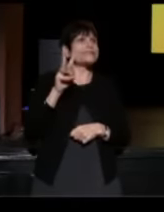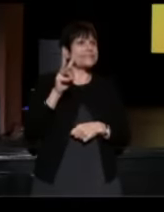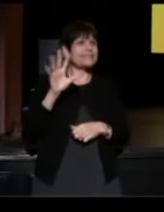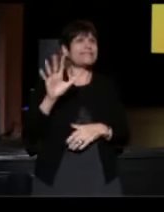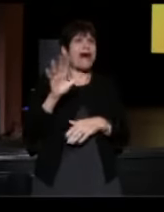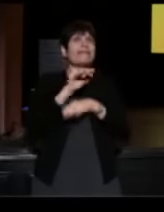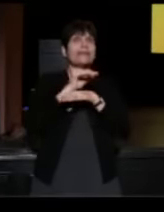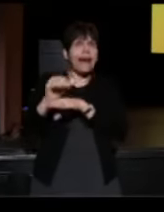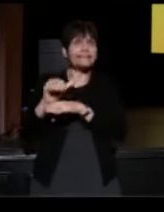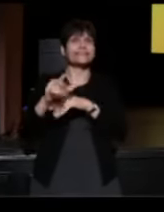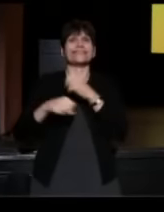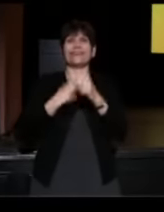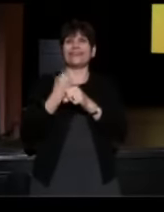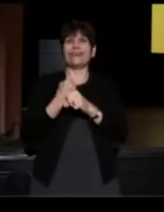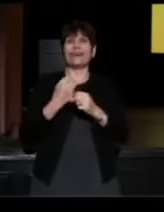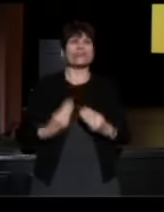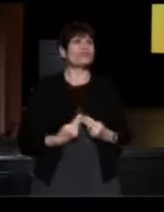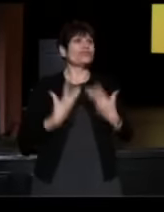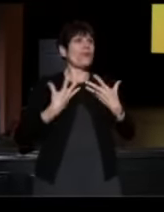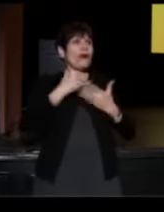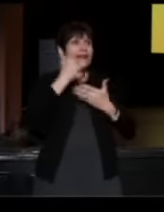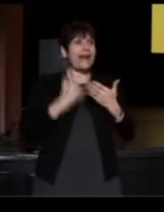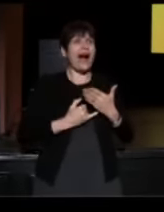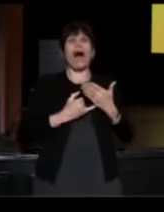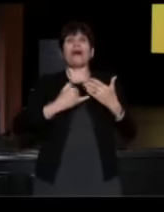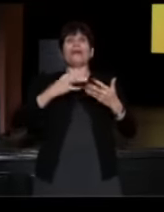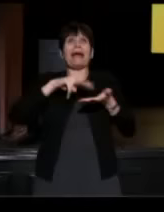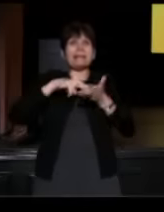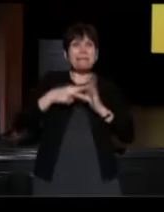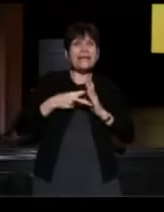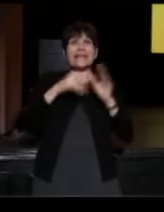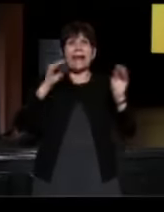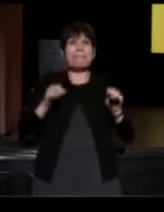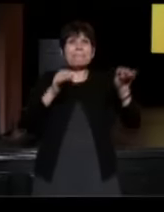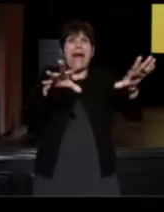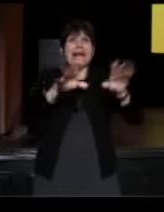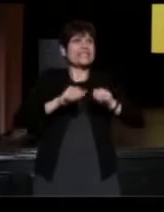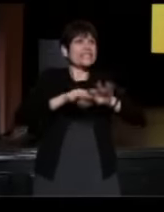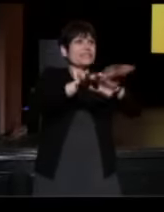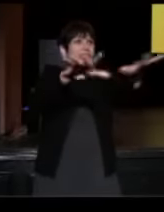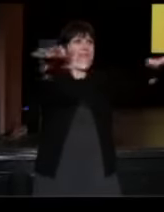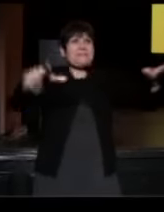to bring joy and art and meaning and magic into people's lives, you guys are just amazing.